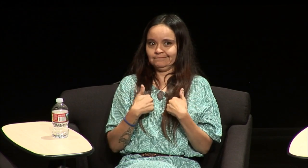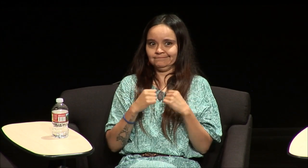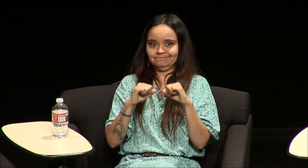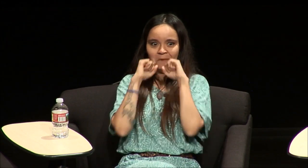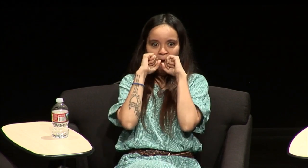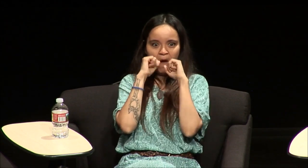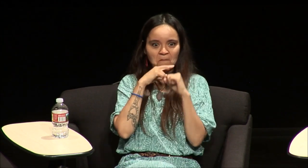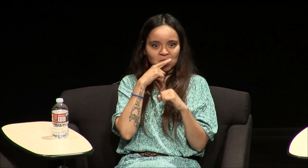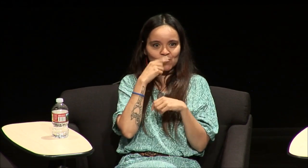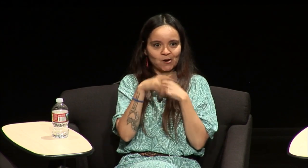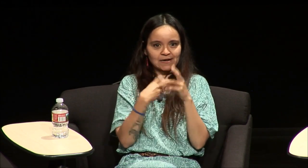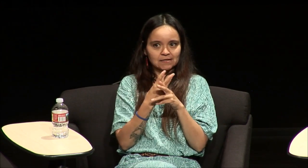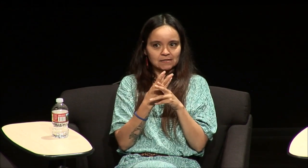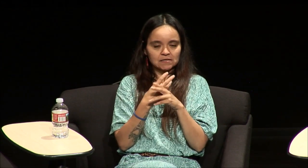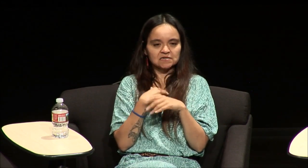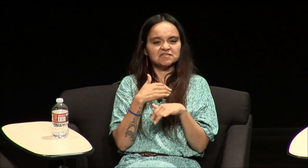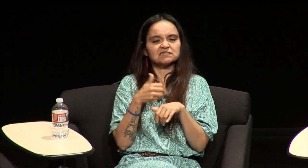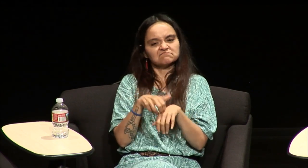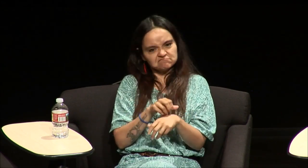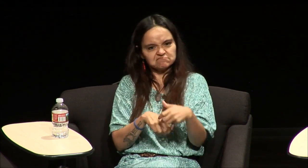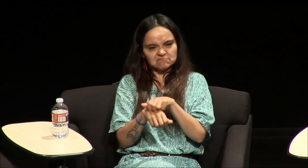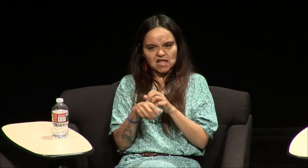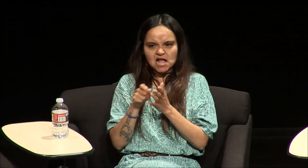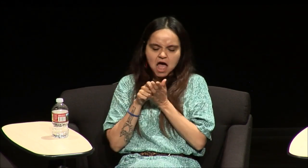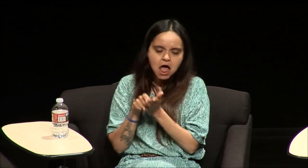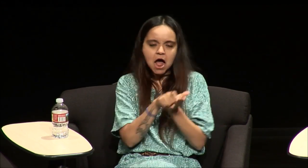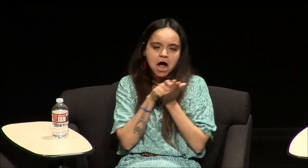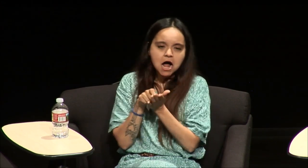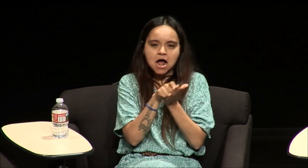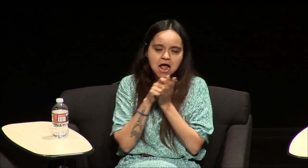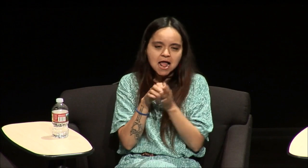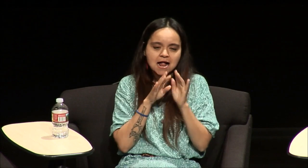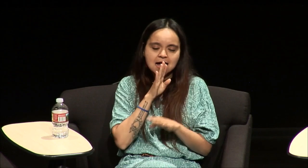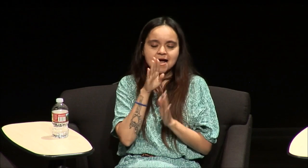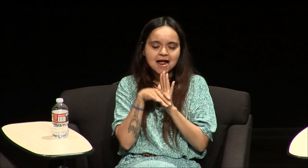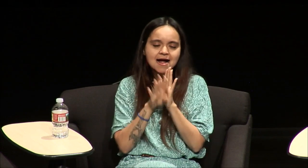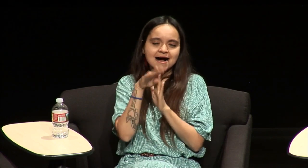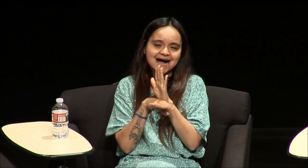time and I got you know stuck I was in the real world I had to write back and